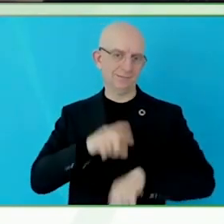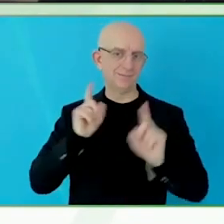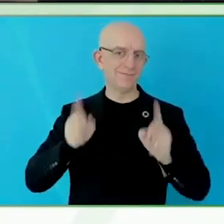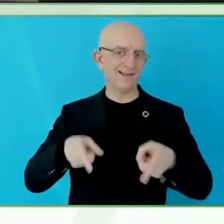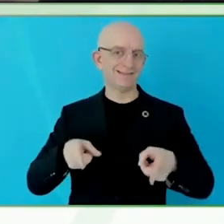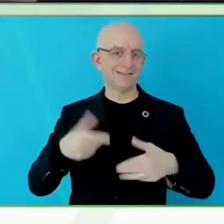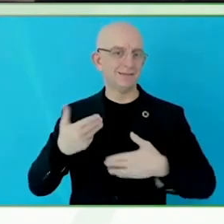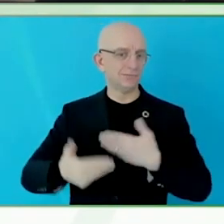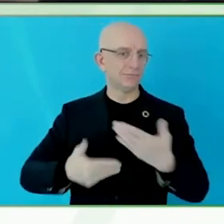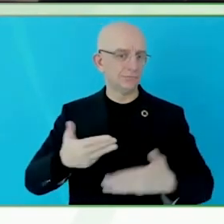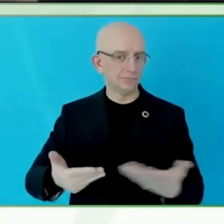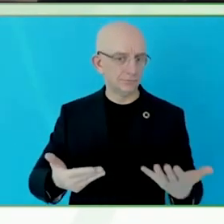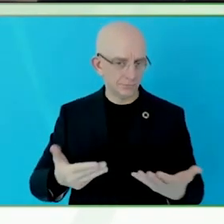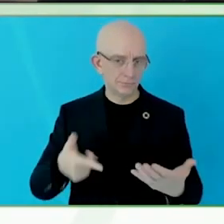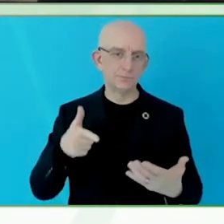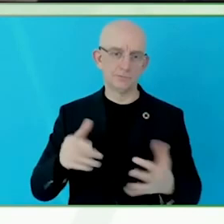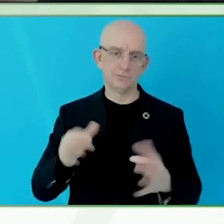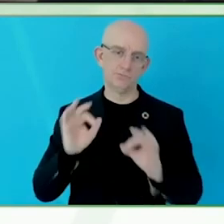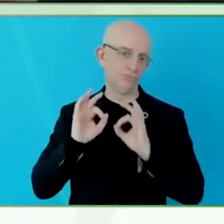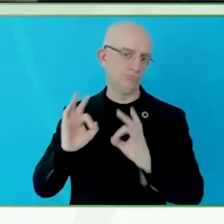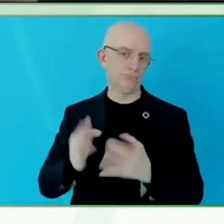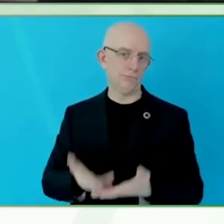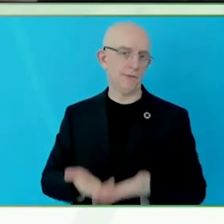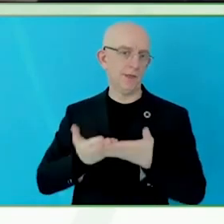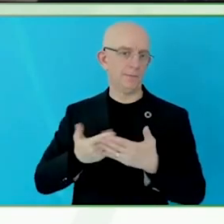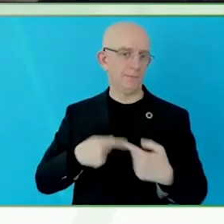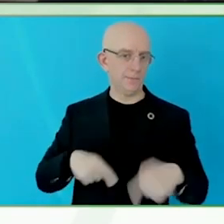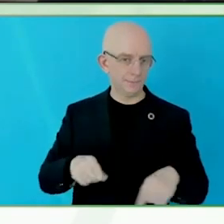You mentioned the scientific process is a very intensive process.